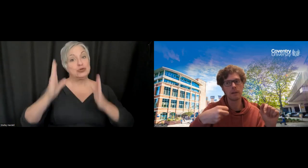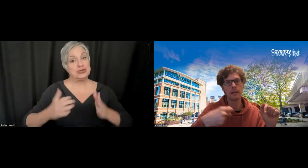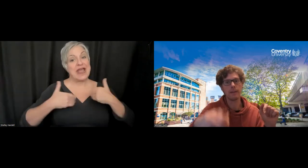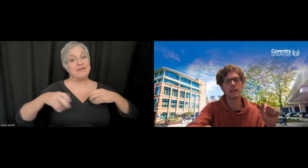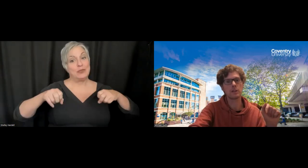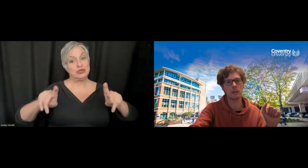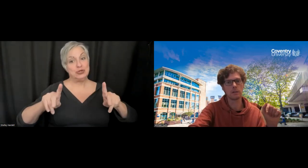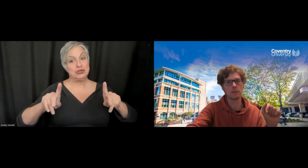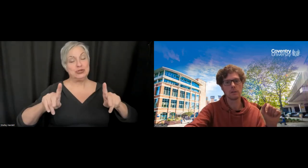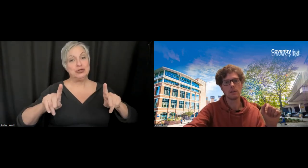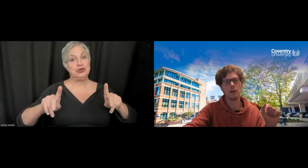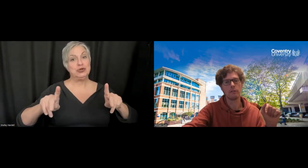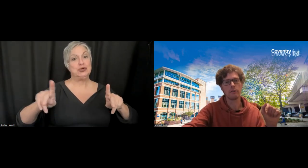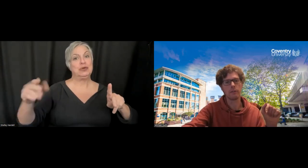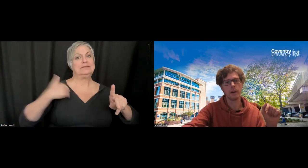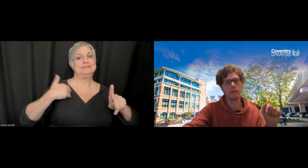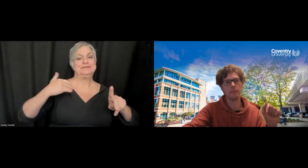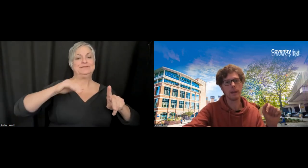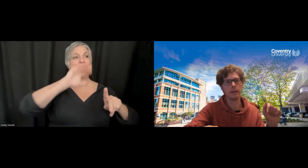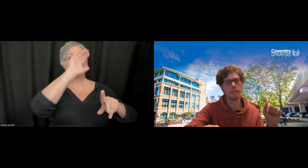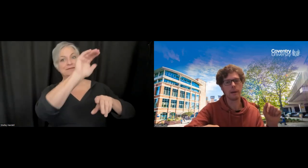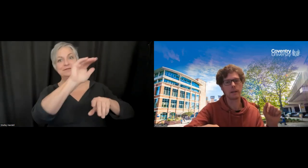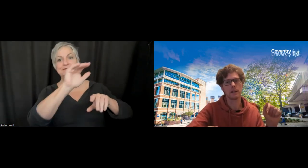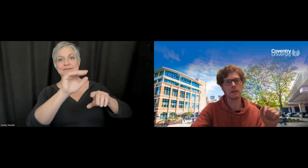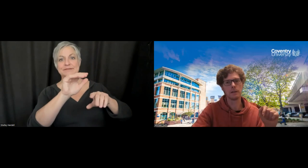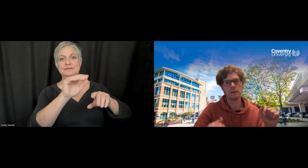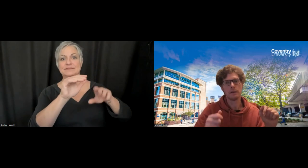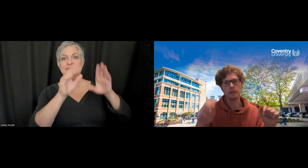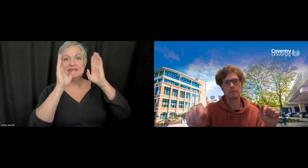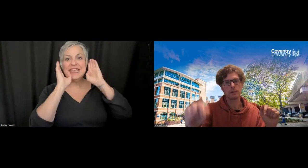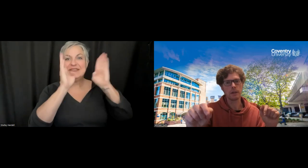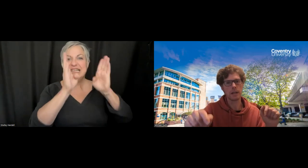get the attention of a hearing impaired user. A